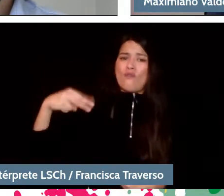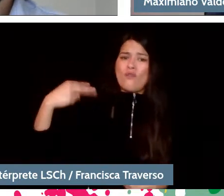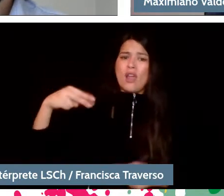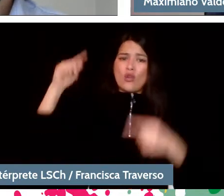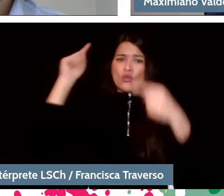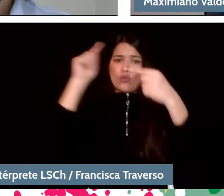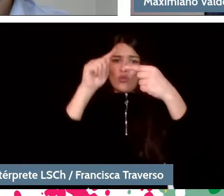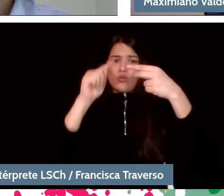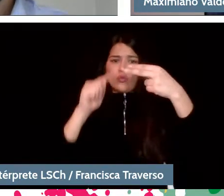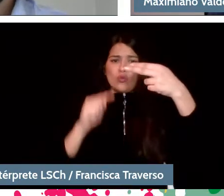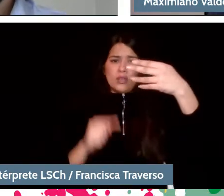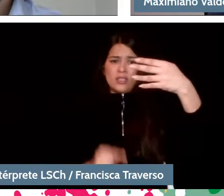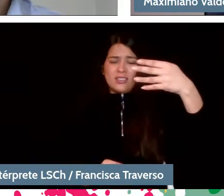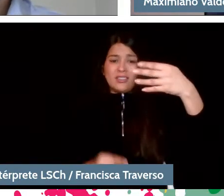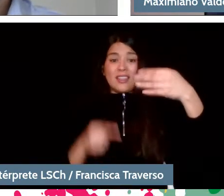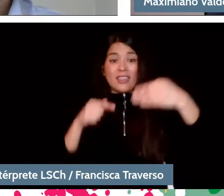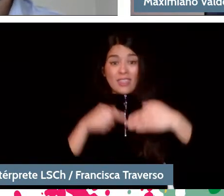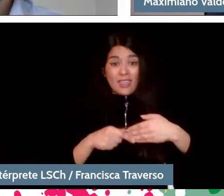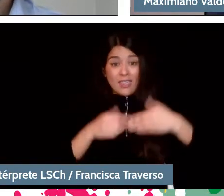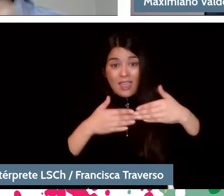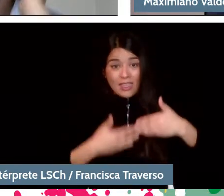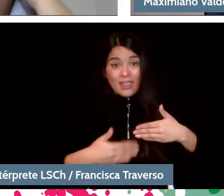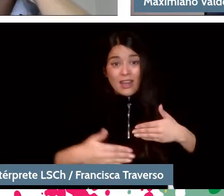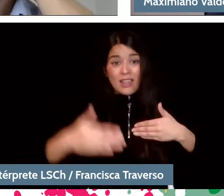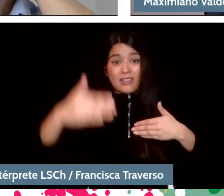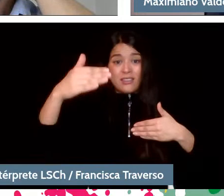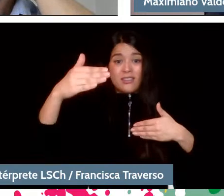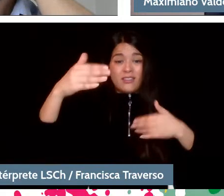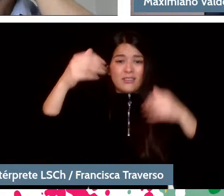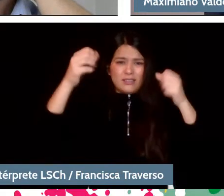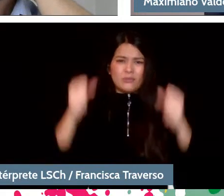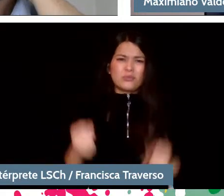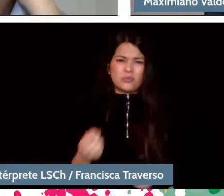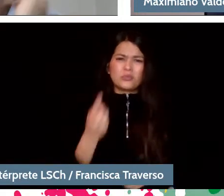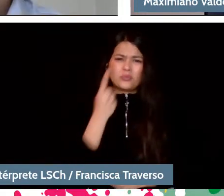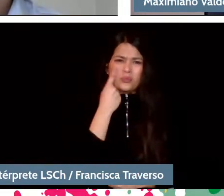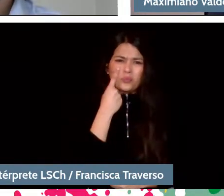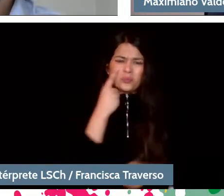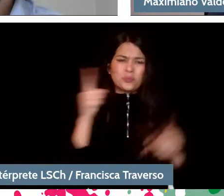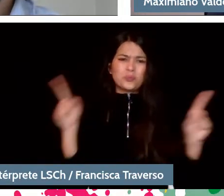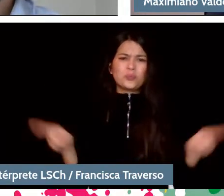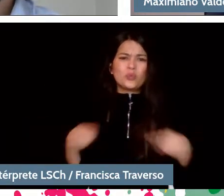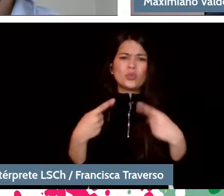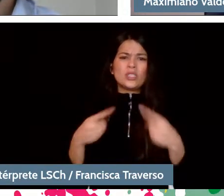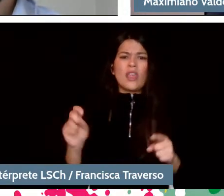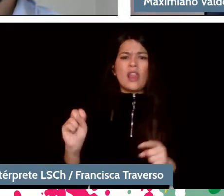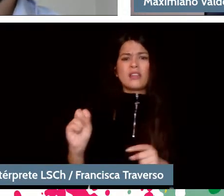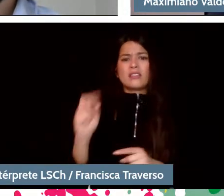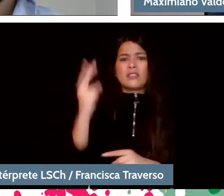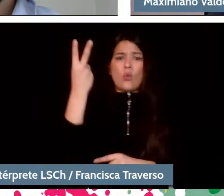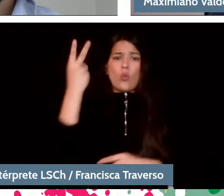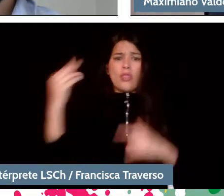And from then on you can find music directly related with the Second World War. All of Shostakovich's work